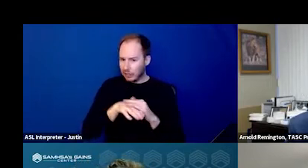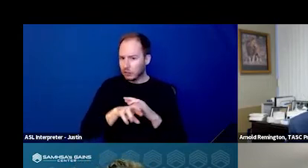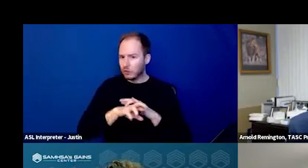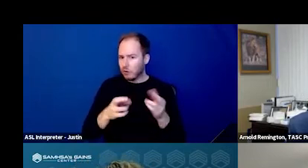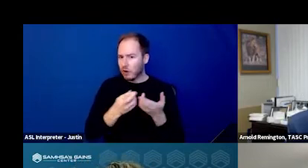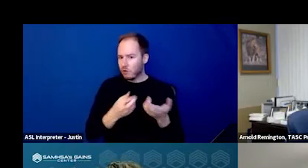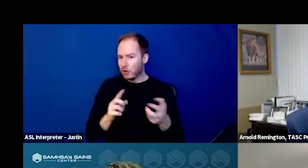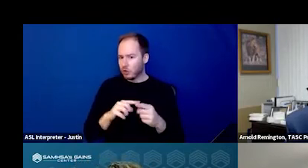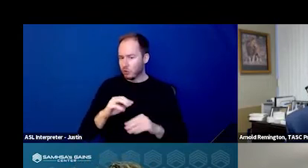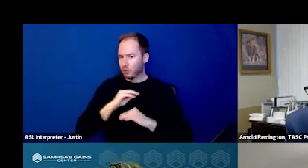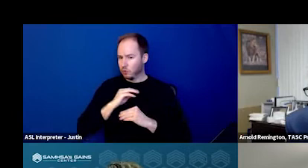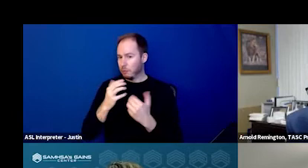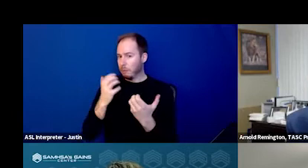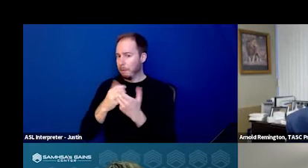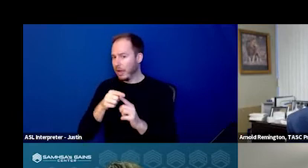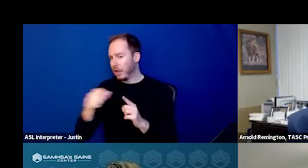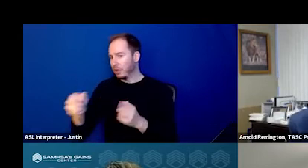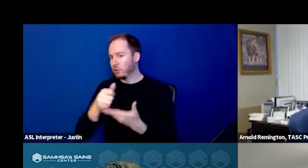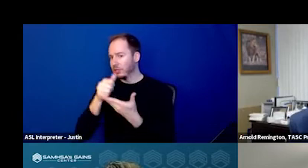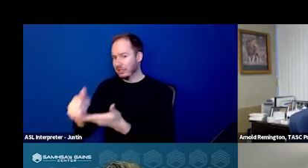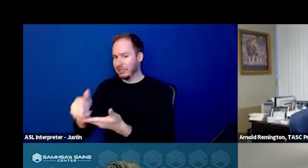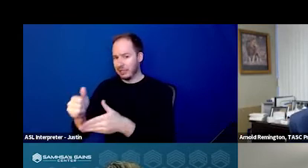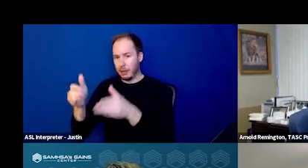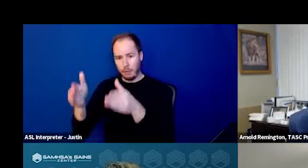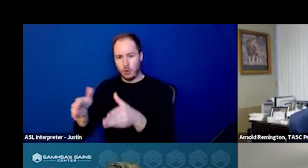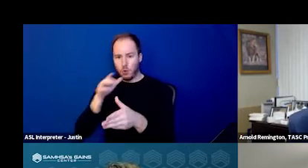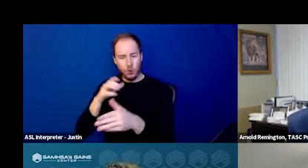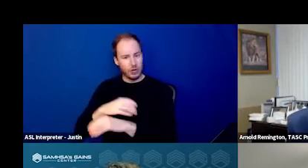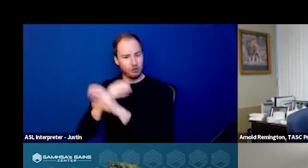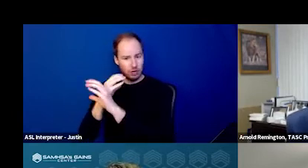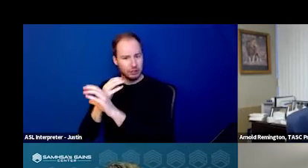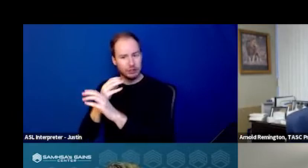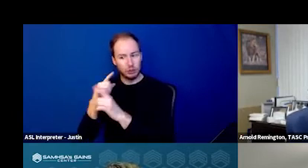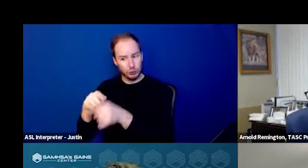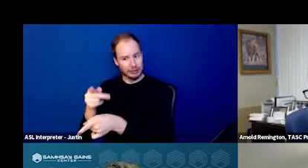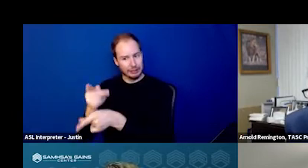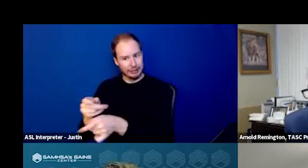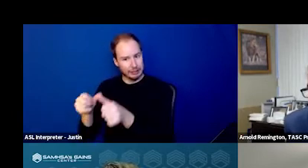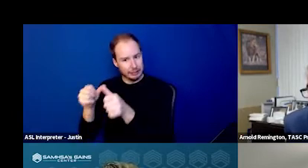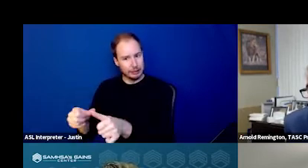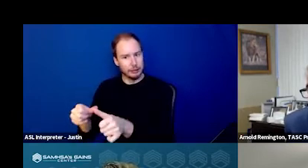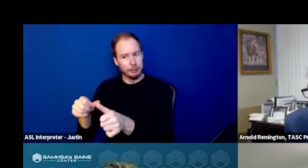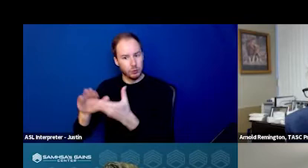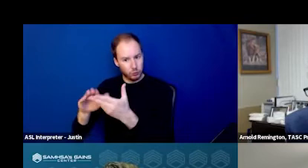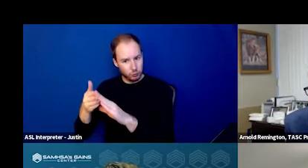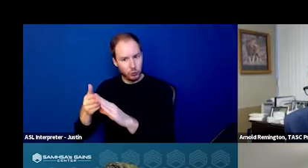to assist that person in crisis and keep them in the community without escalating